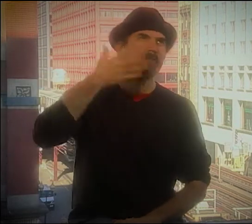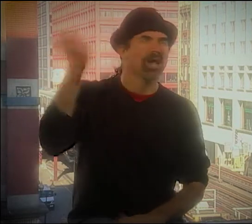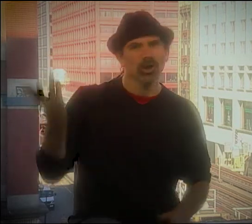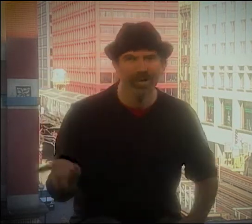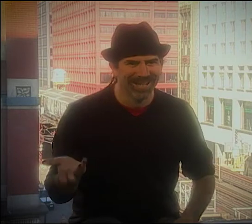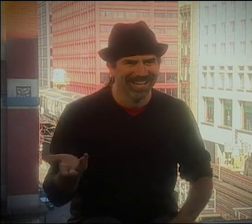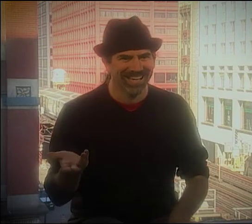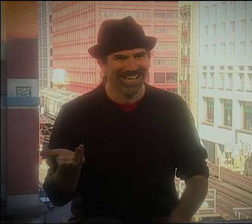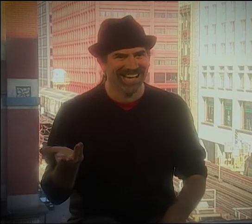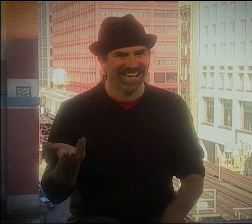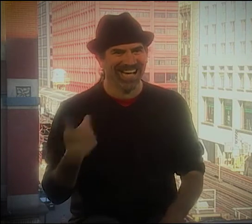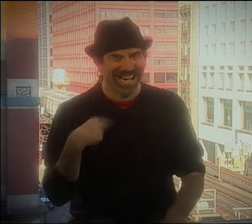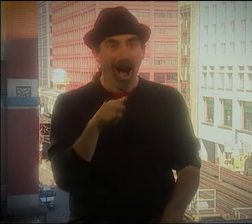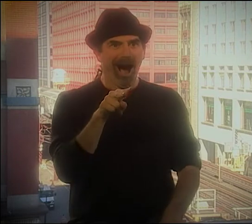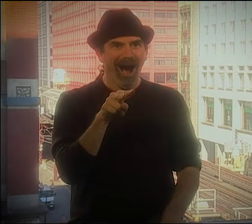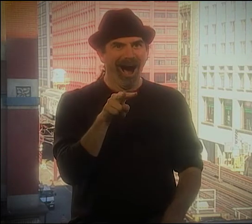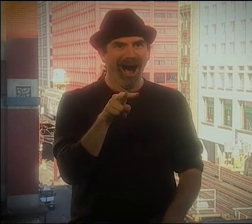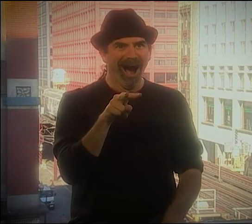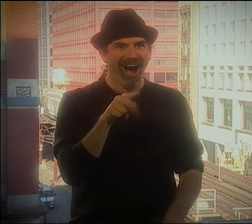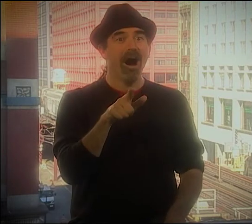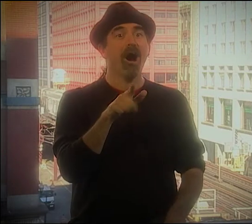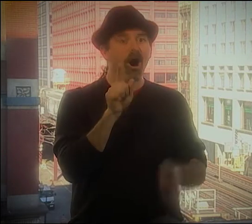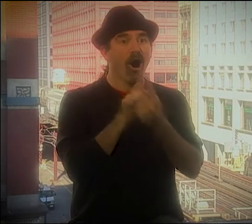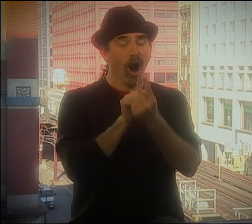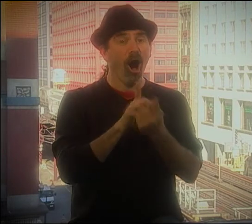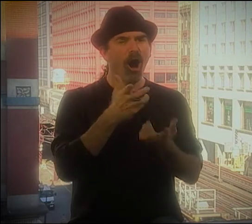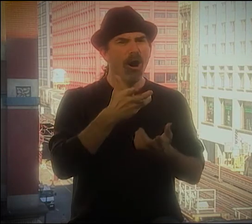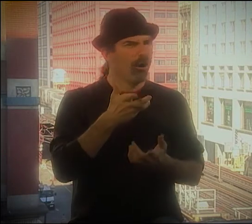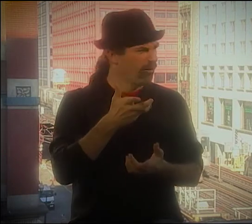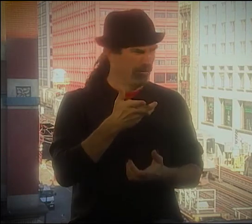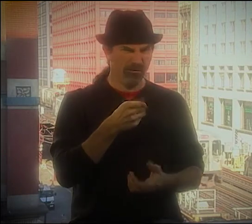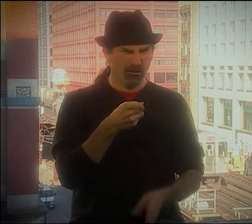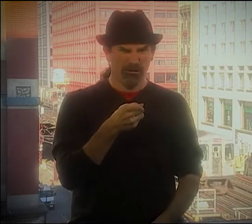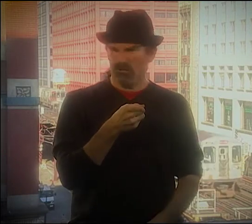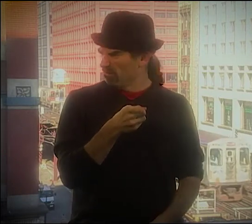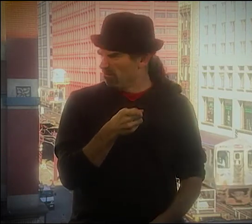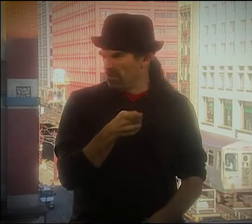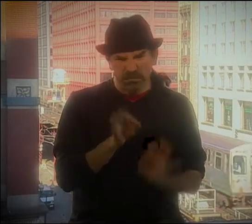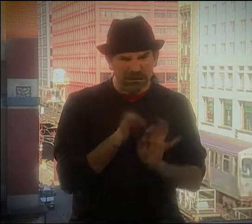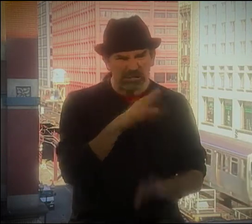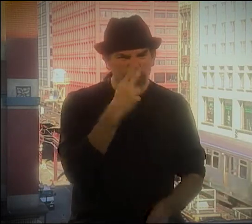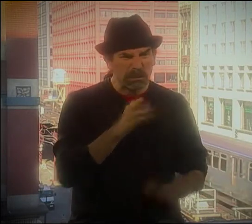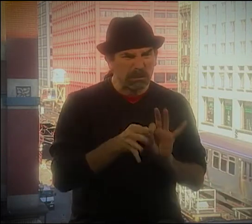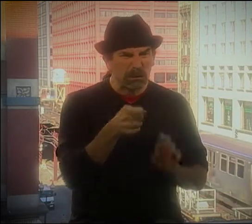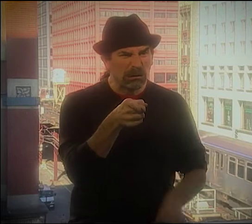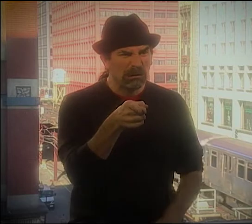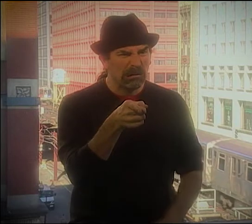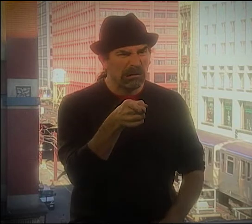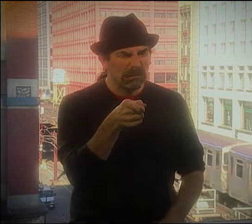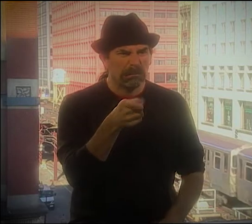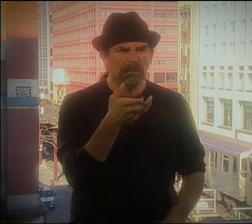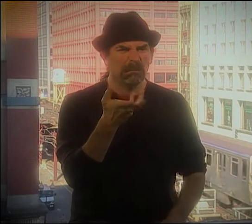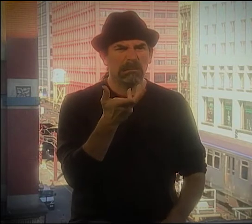OF COURSE, HE'D BE ONE OF JIM'S FRIENDS, AND JIM KNOWS BEST. SO I MET KENNY.